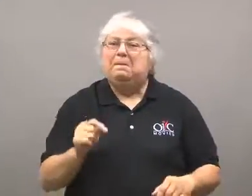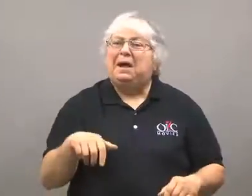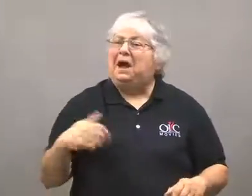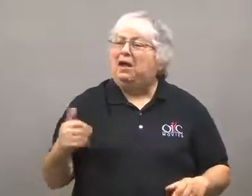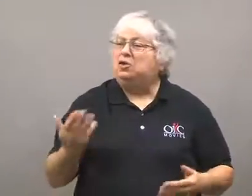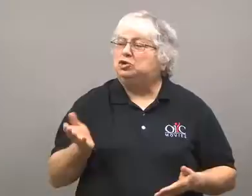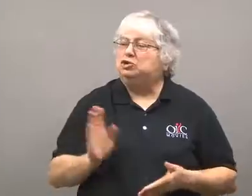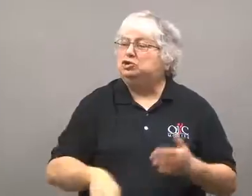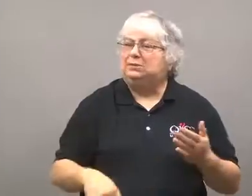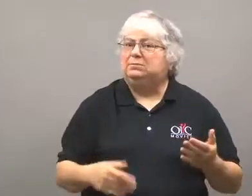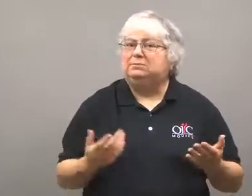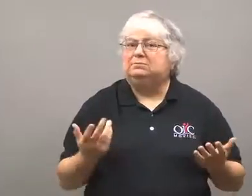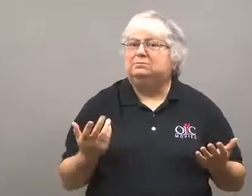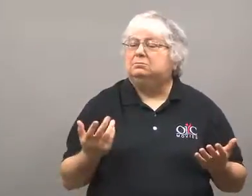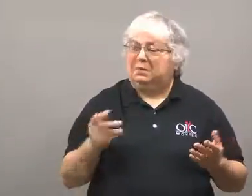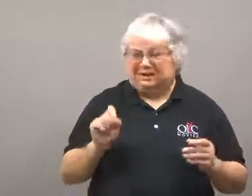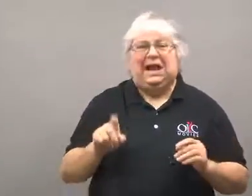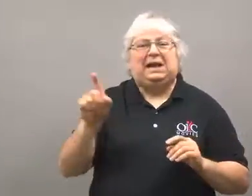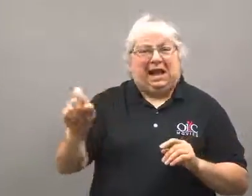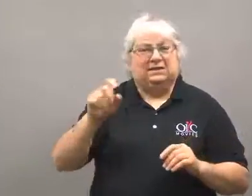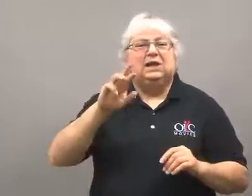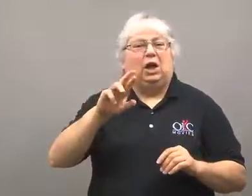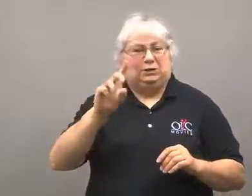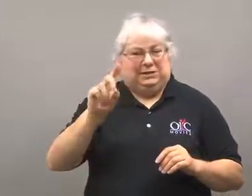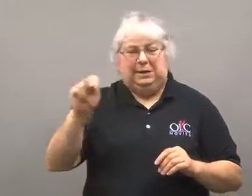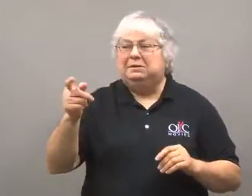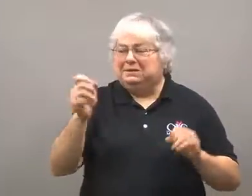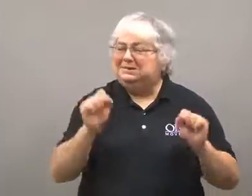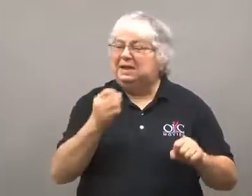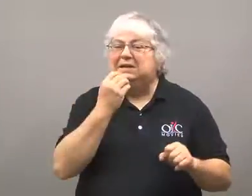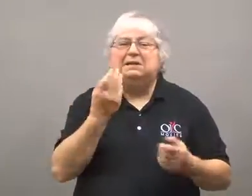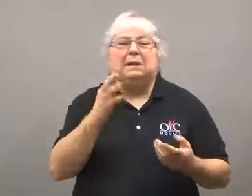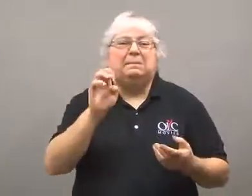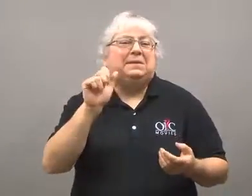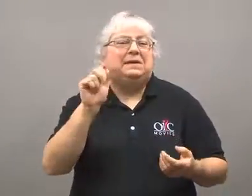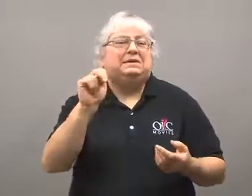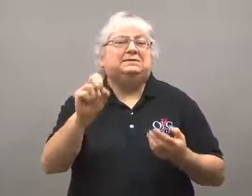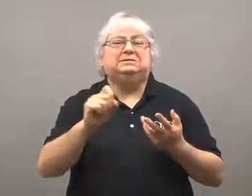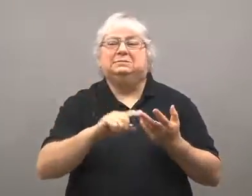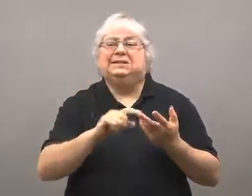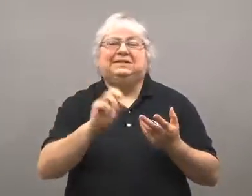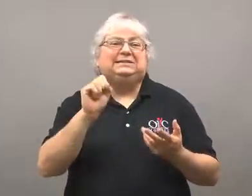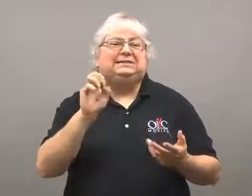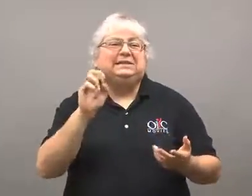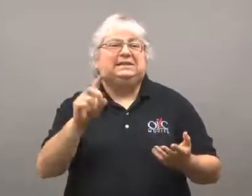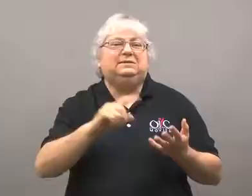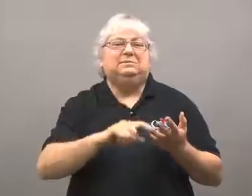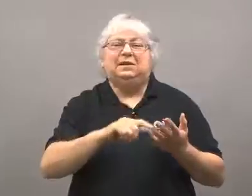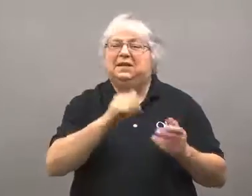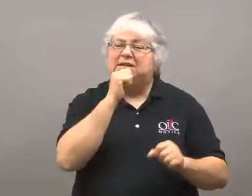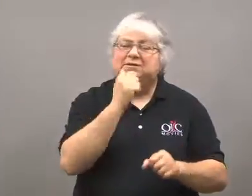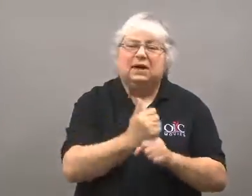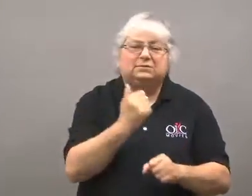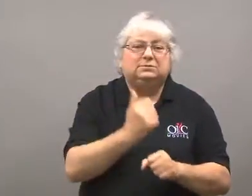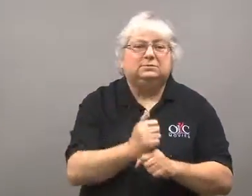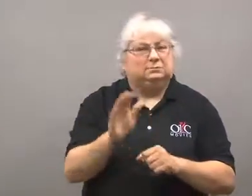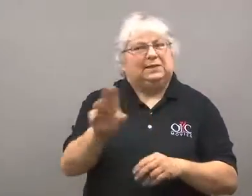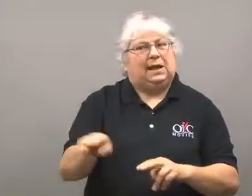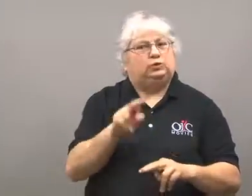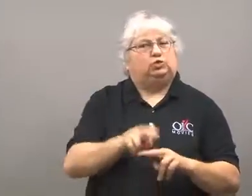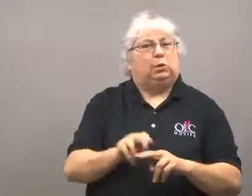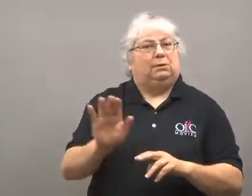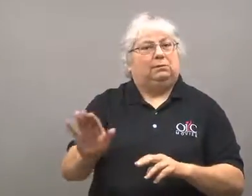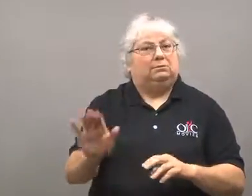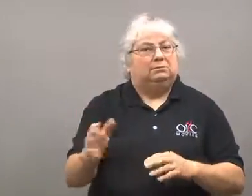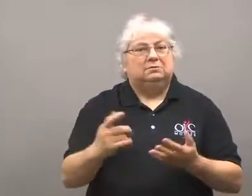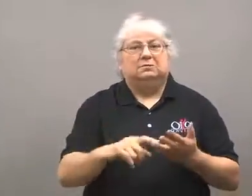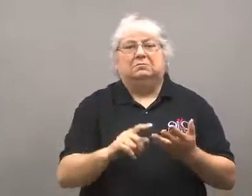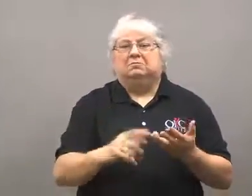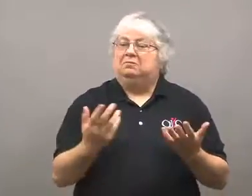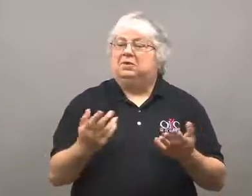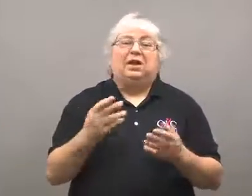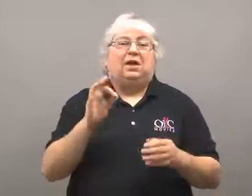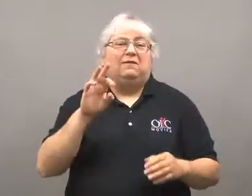Ask your RDN for cheaper alternatives such as beans, seeds and nuts in their